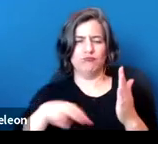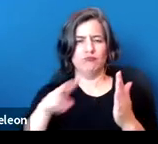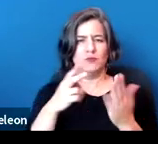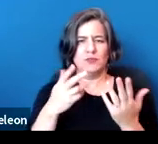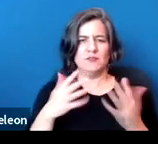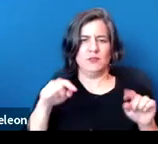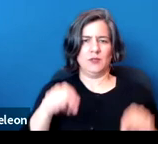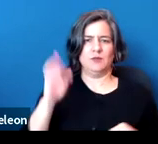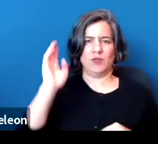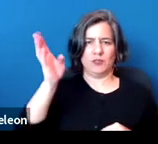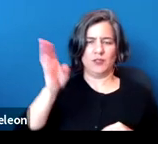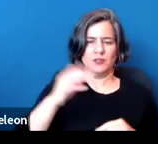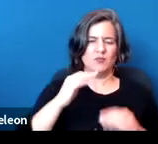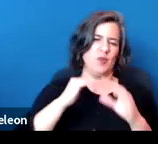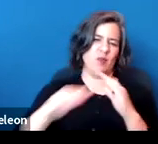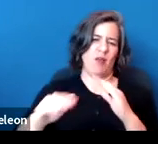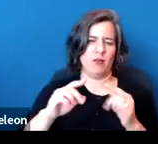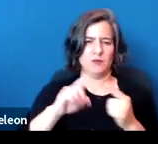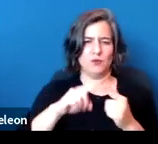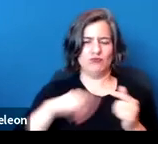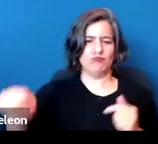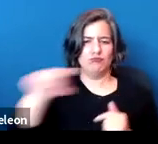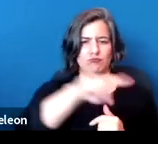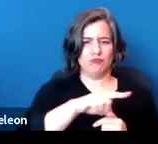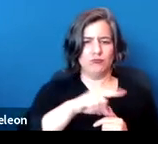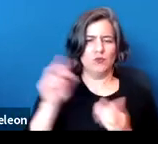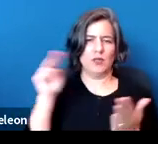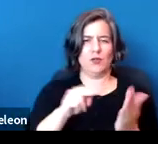This is generally traced to the Tenth Amendment that basically says,